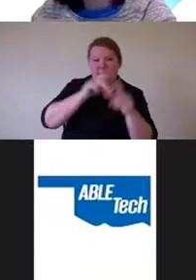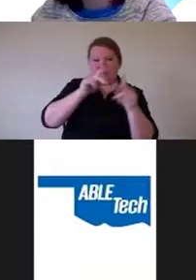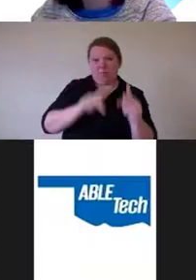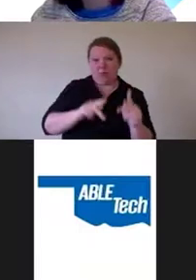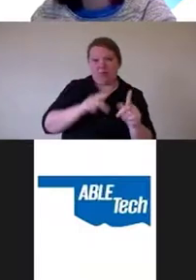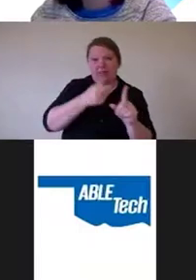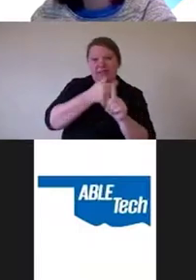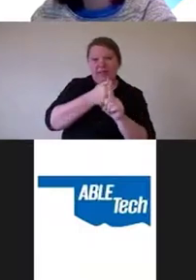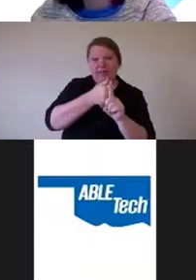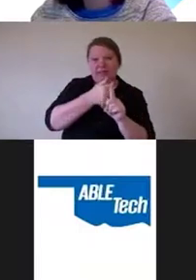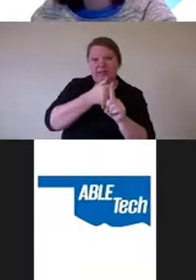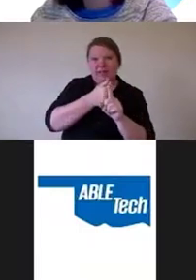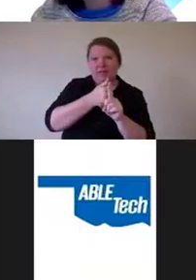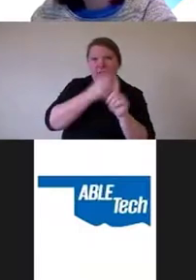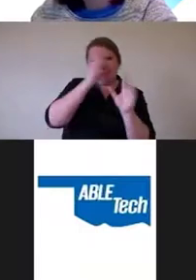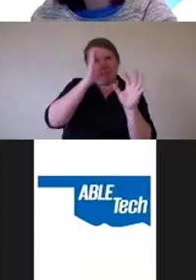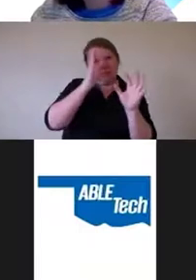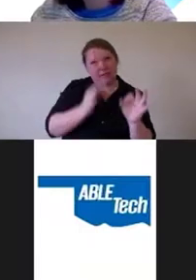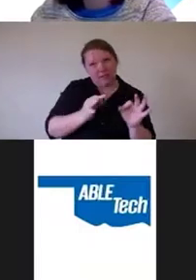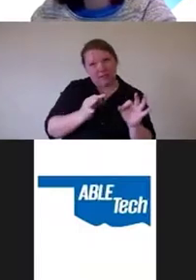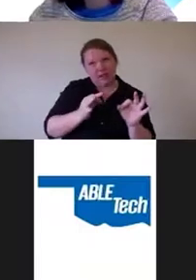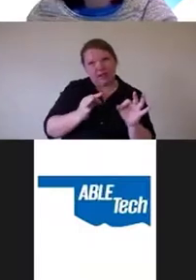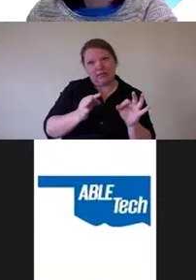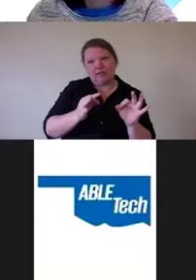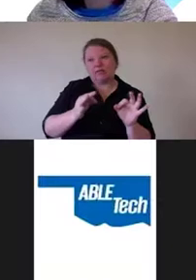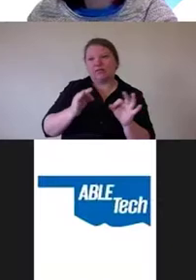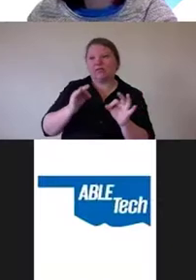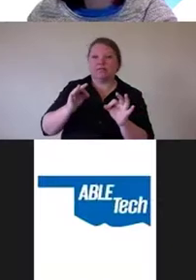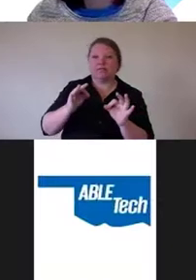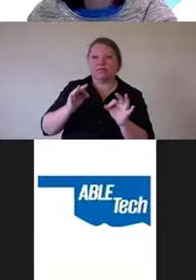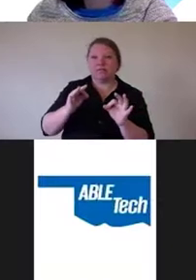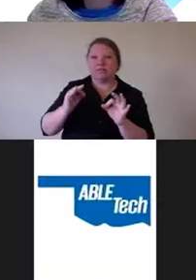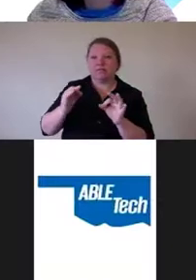overlay decision is not a person with a disability.